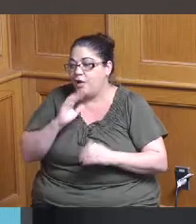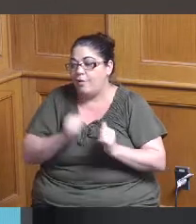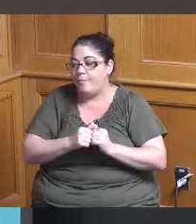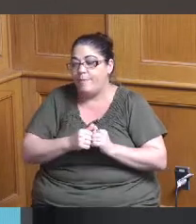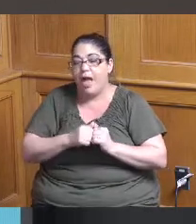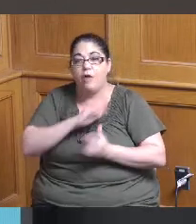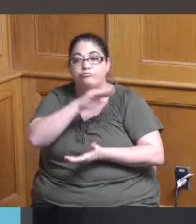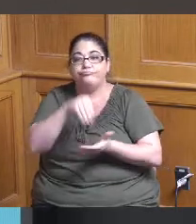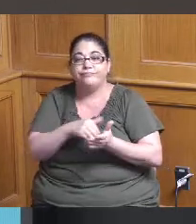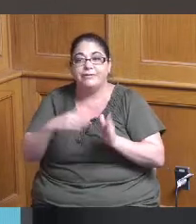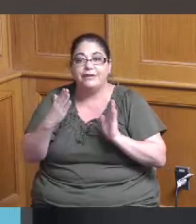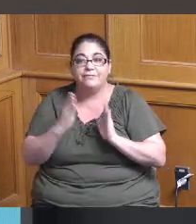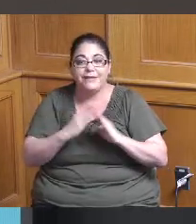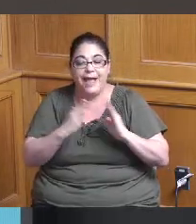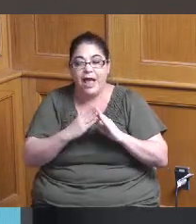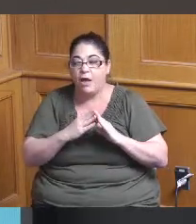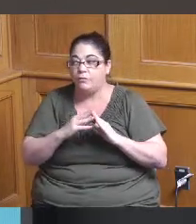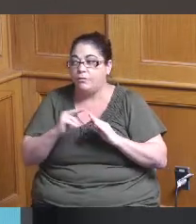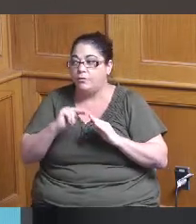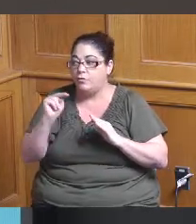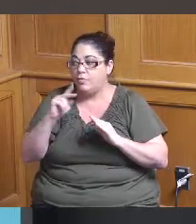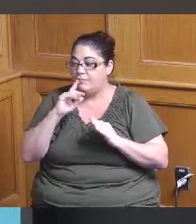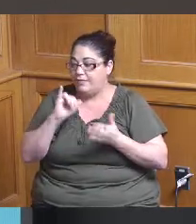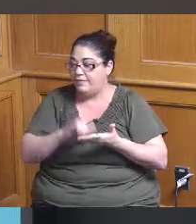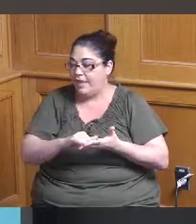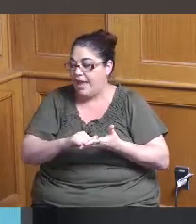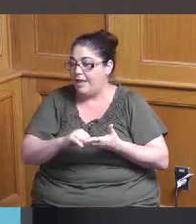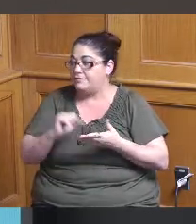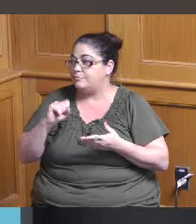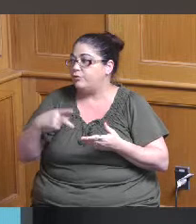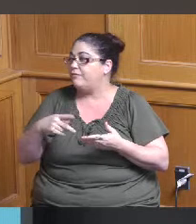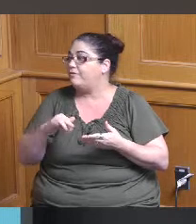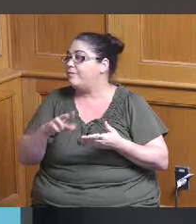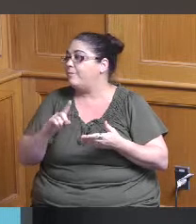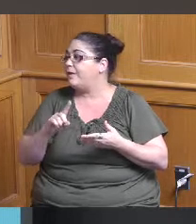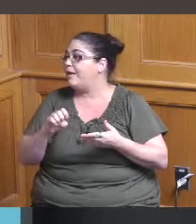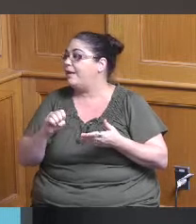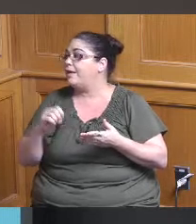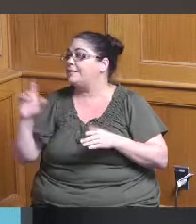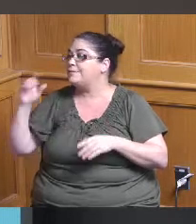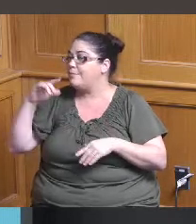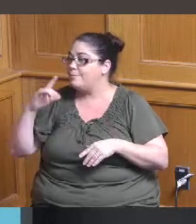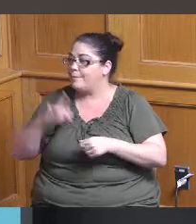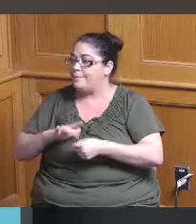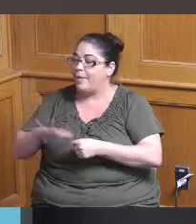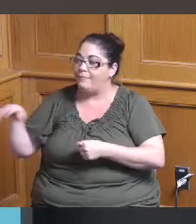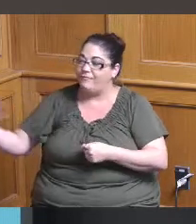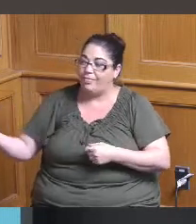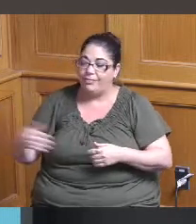town but then to the north along Springfield pike and the beautification of that looking to create a